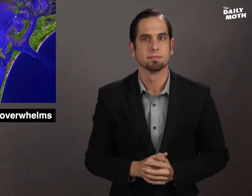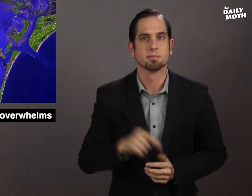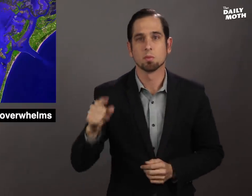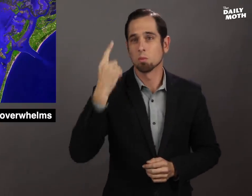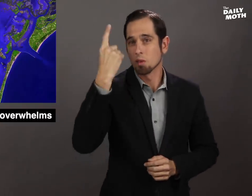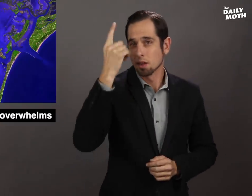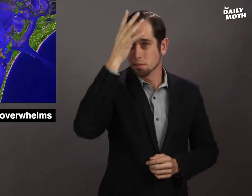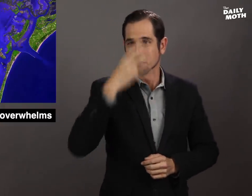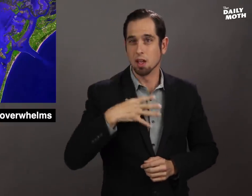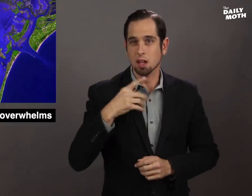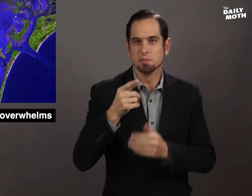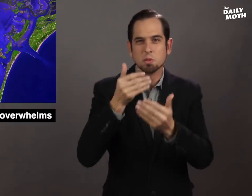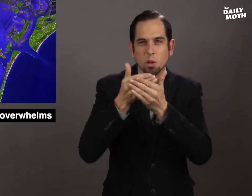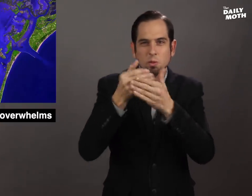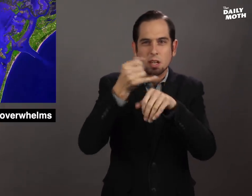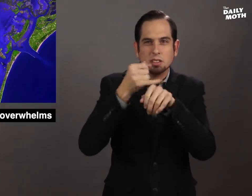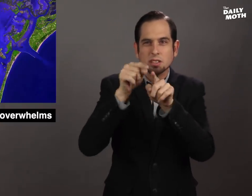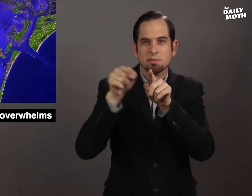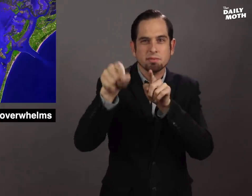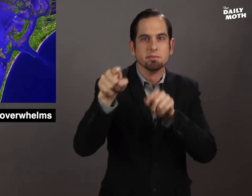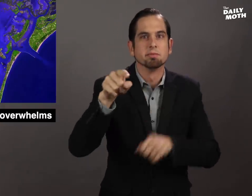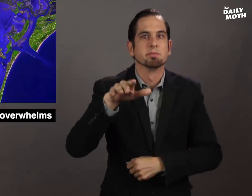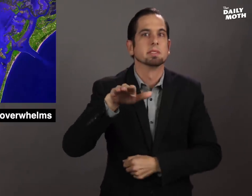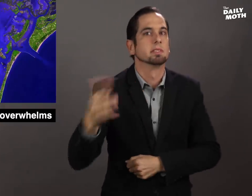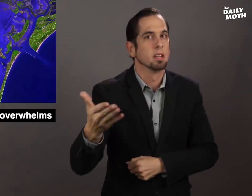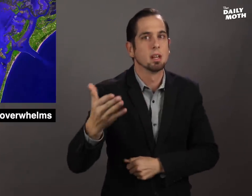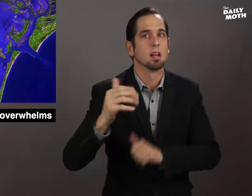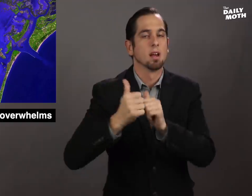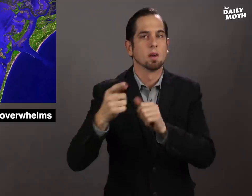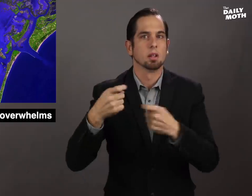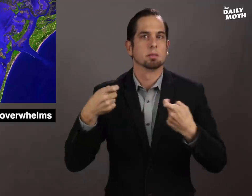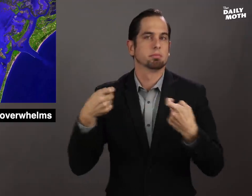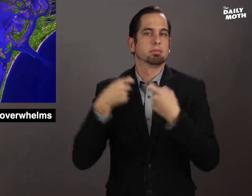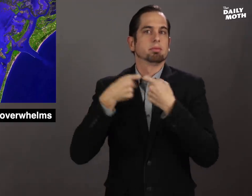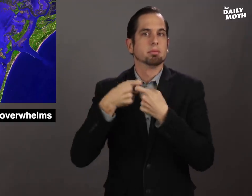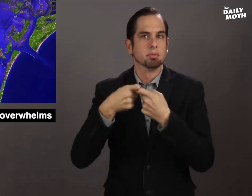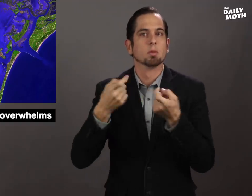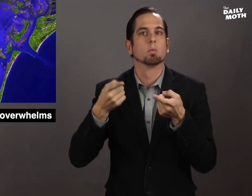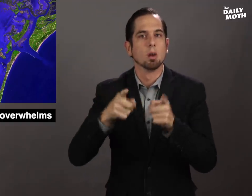One man on a nearby island died when he was electrocuted